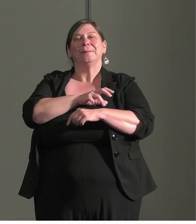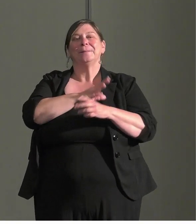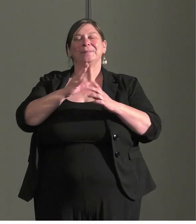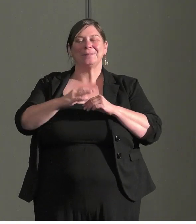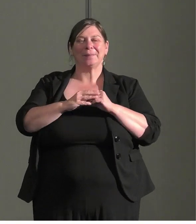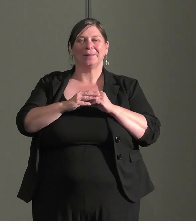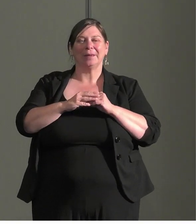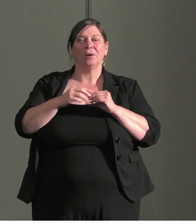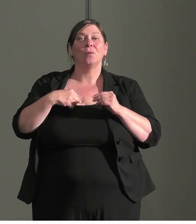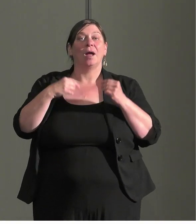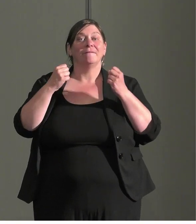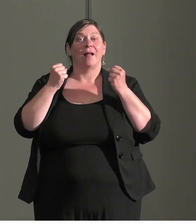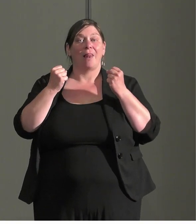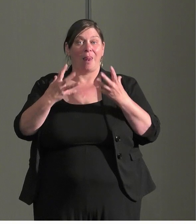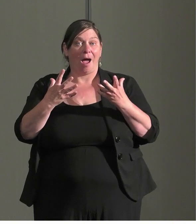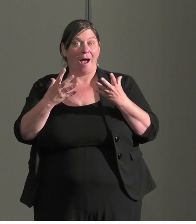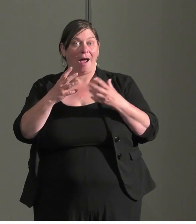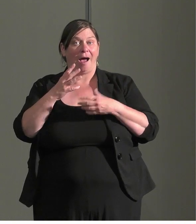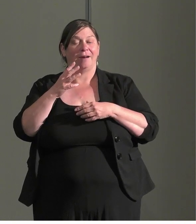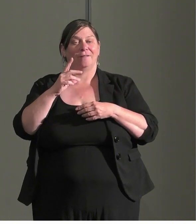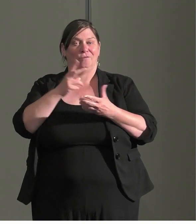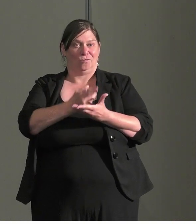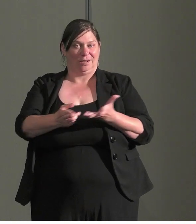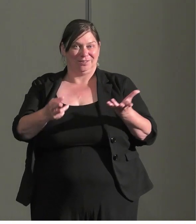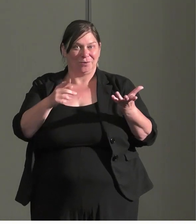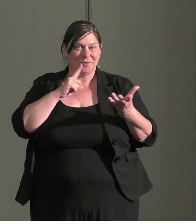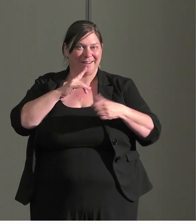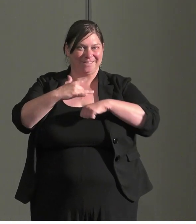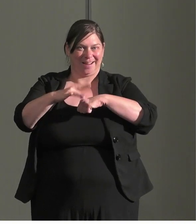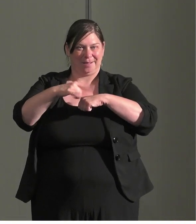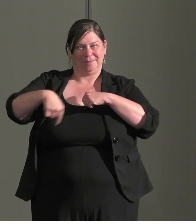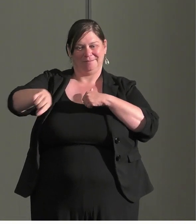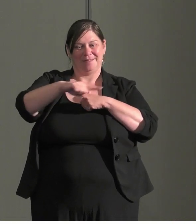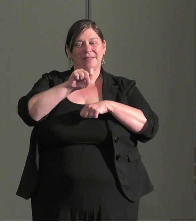available. On this work. And that are all in the Powerpoint. And we didn't want to spend too